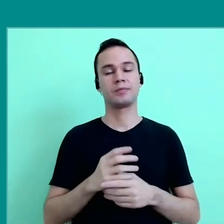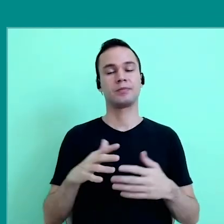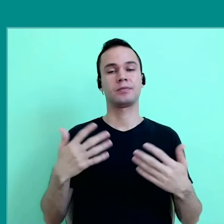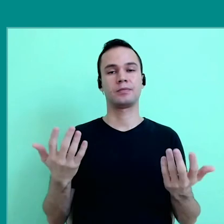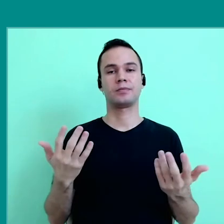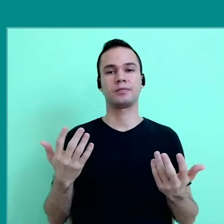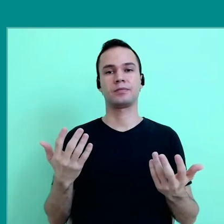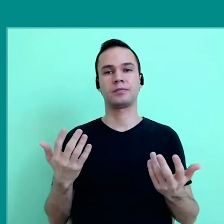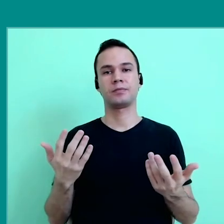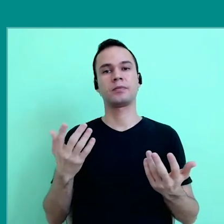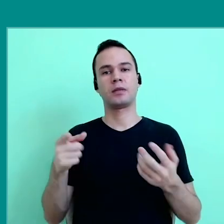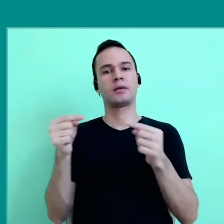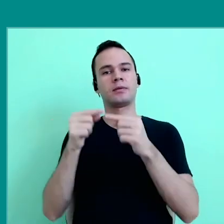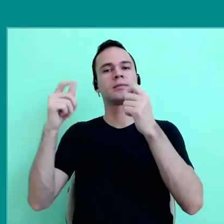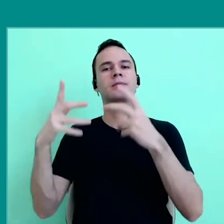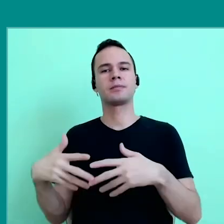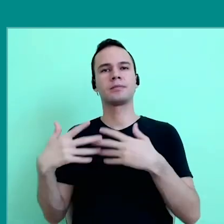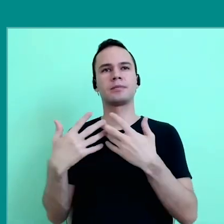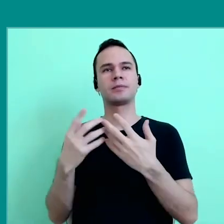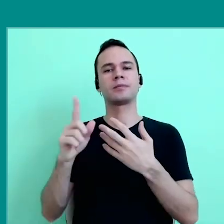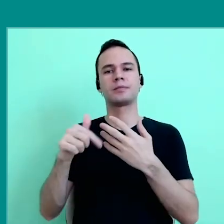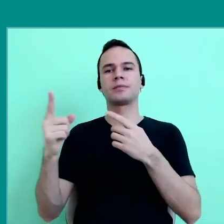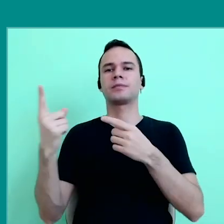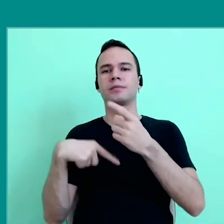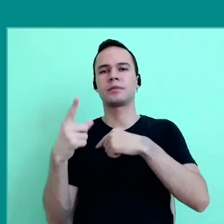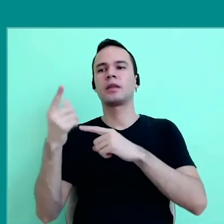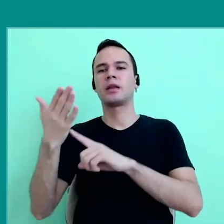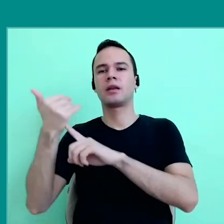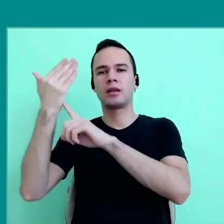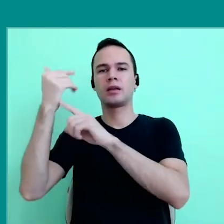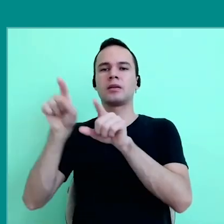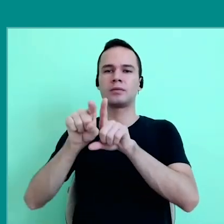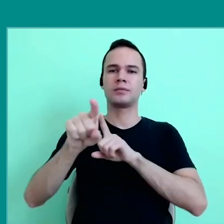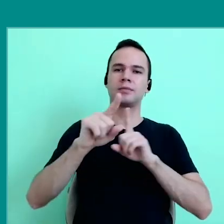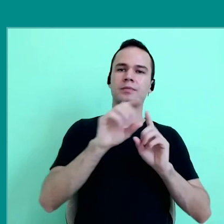On the question of relationship between technologies and education,